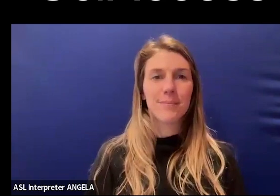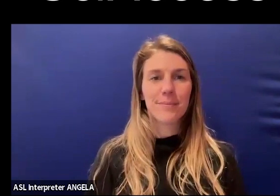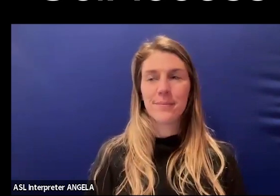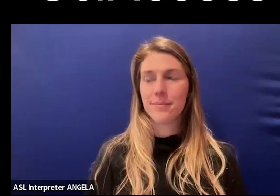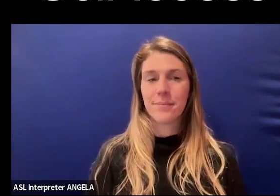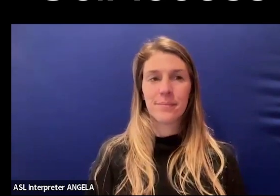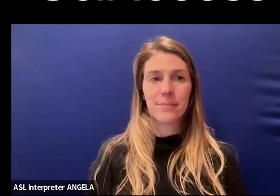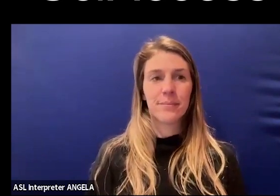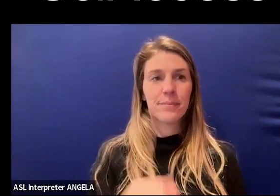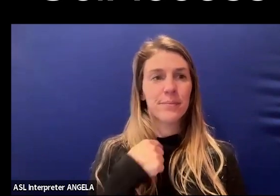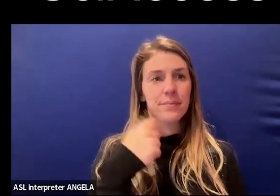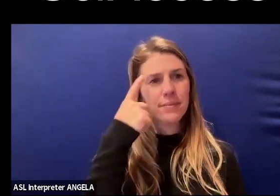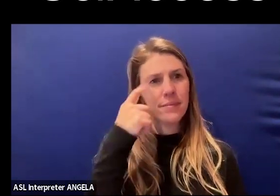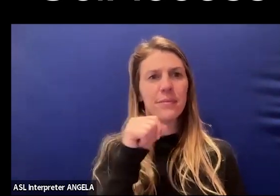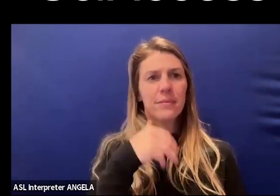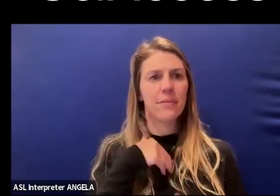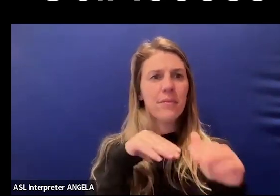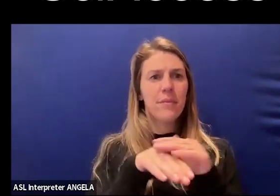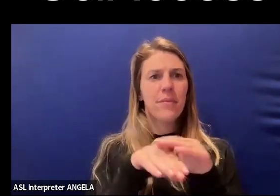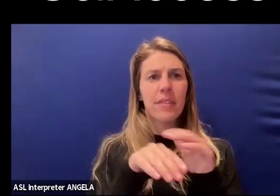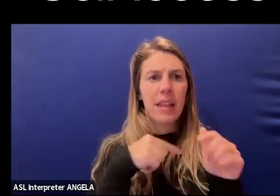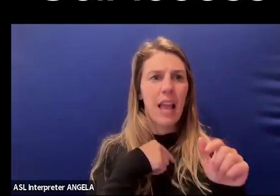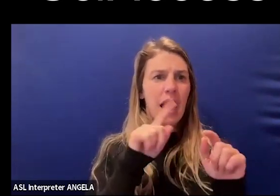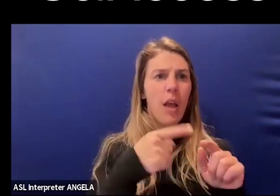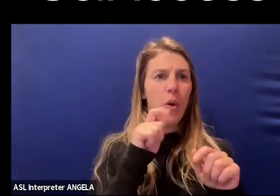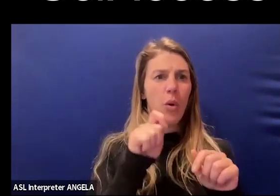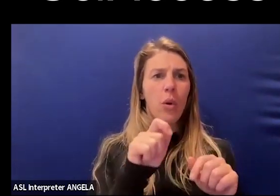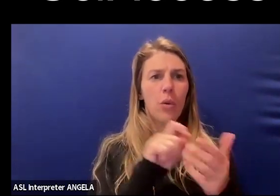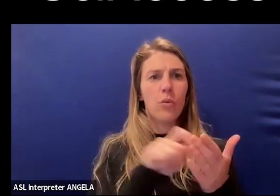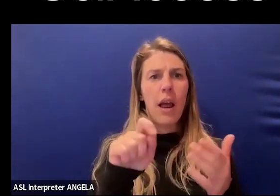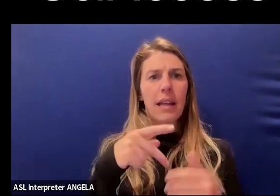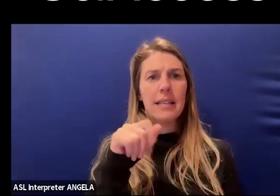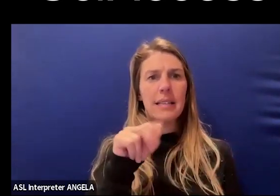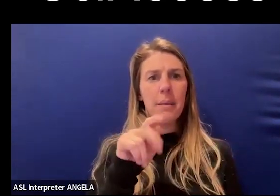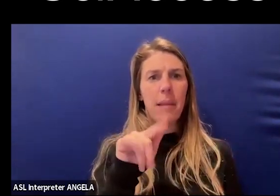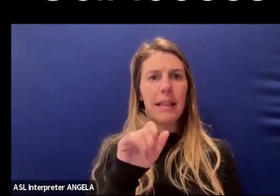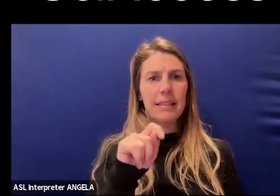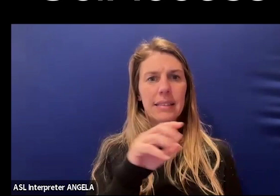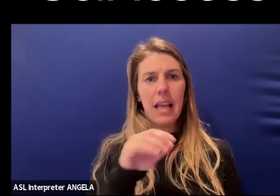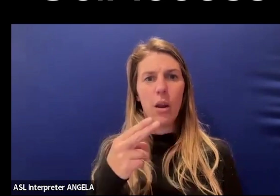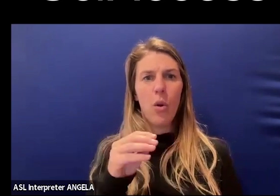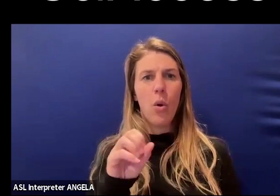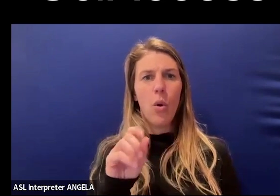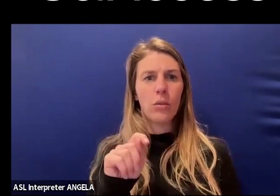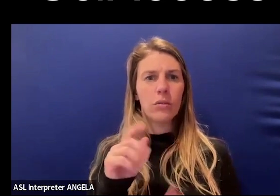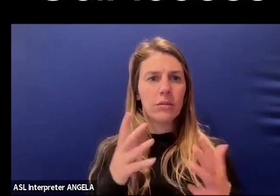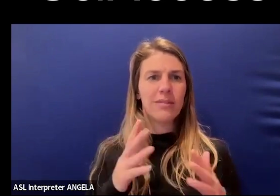Caitlin. I think I don't have access to do it. I can only write to the panelists and host it says. Same.